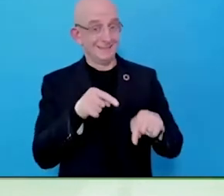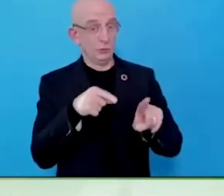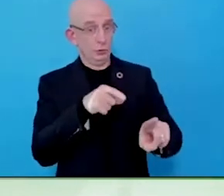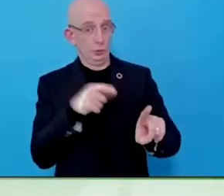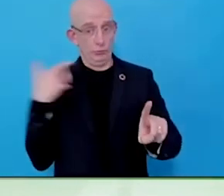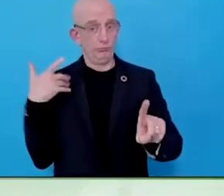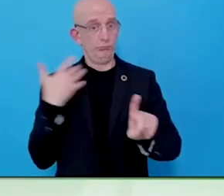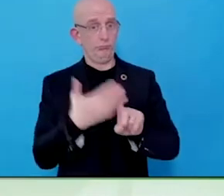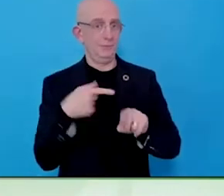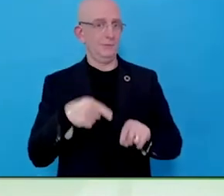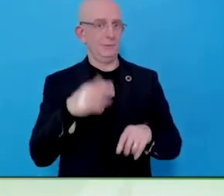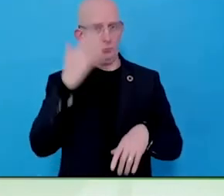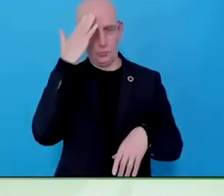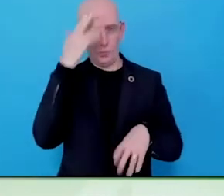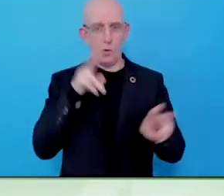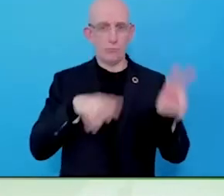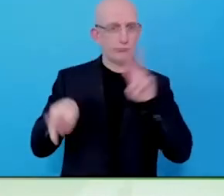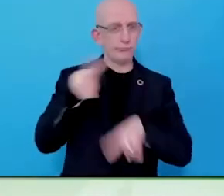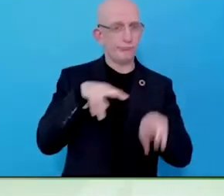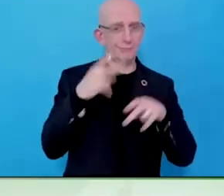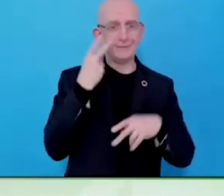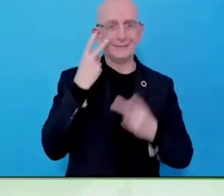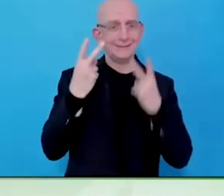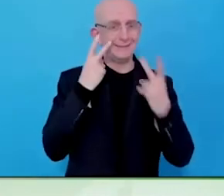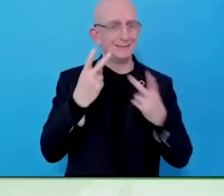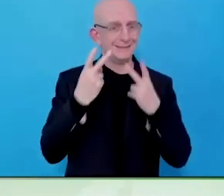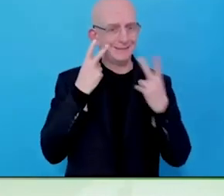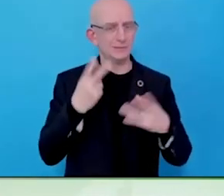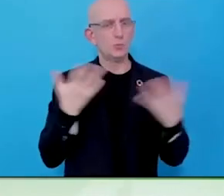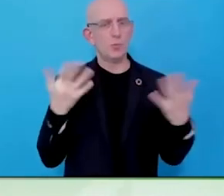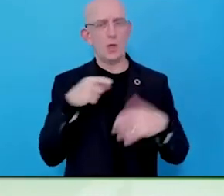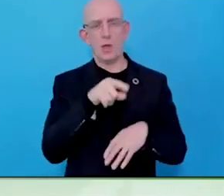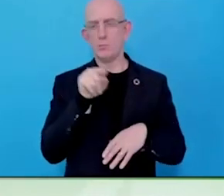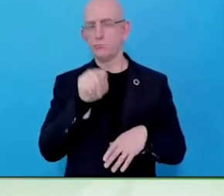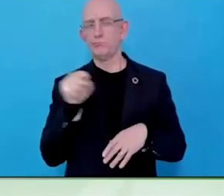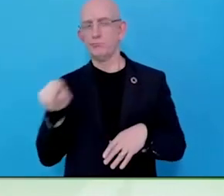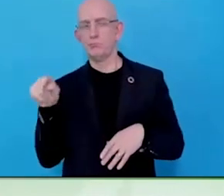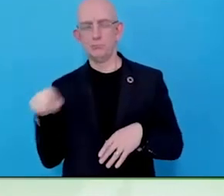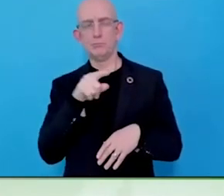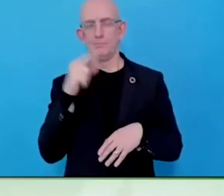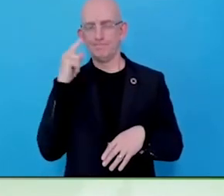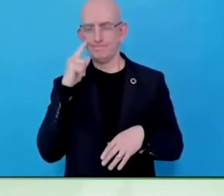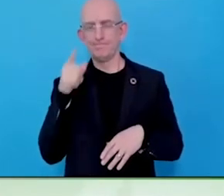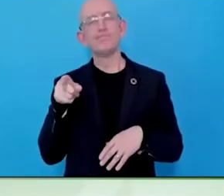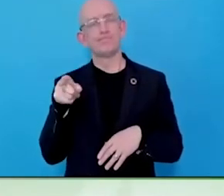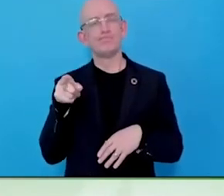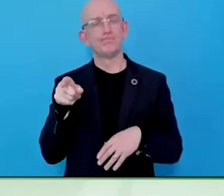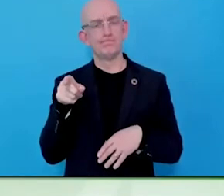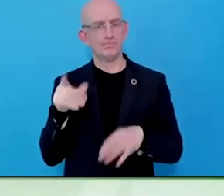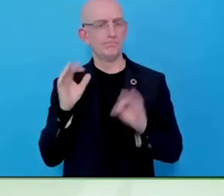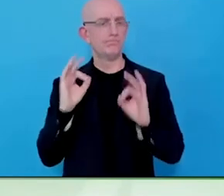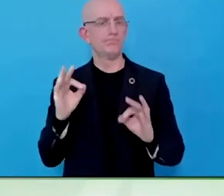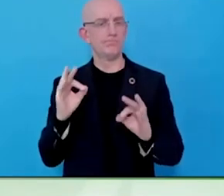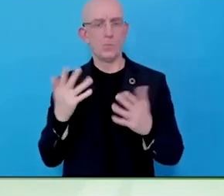energy of hope? On the other side, if you were Queen of the world for the day, what would you change? It is only two questions.